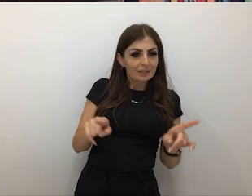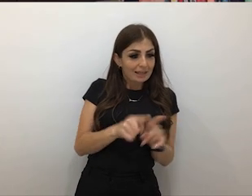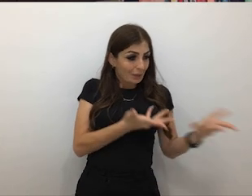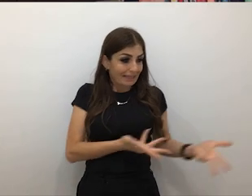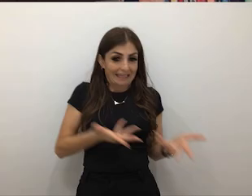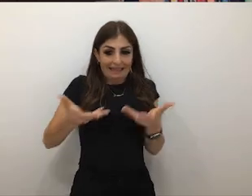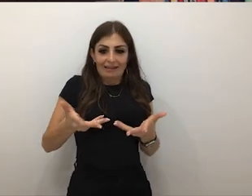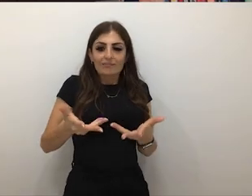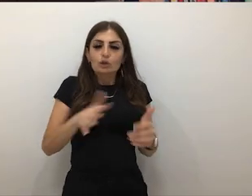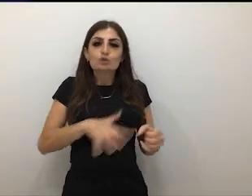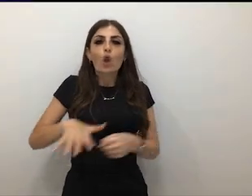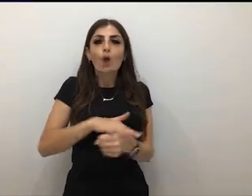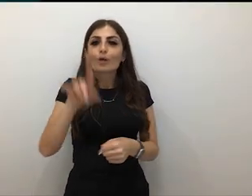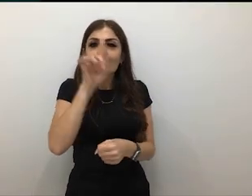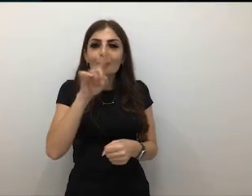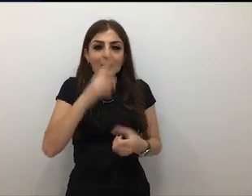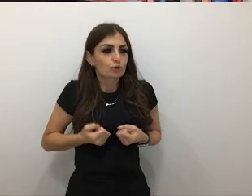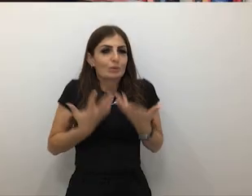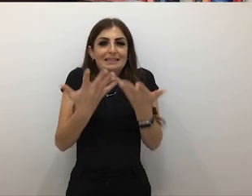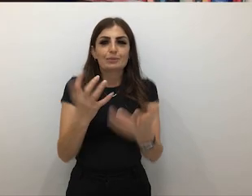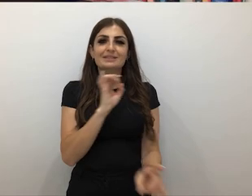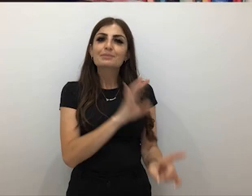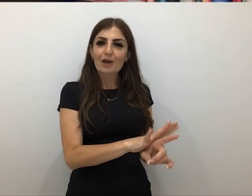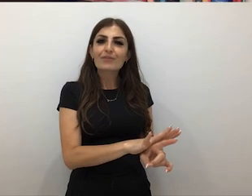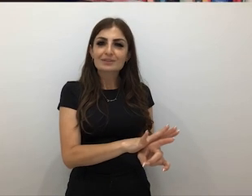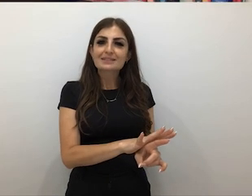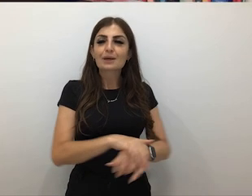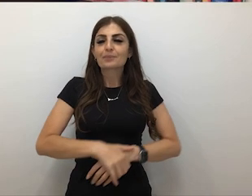and musicians to express themselves. So, a key part of how we're thinking about